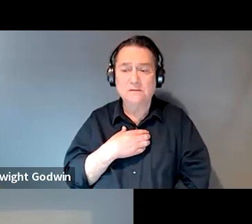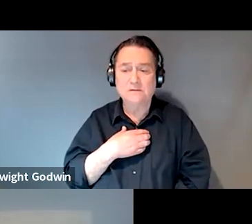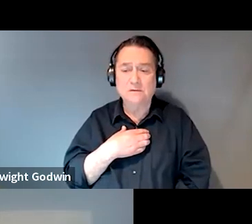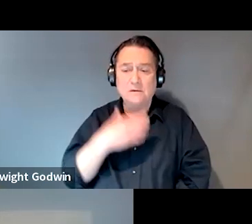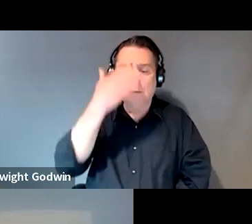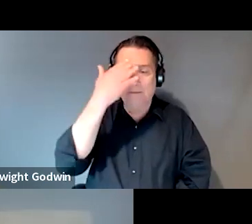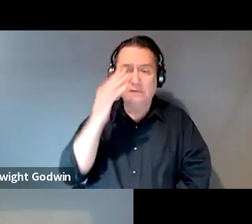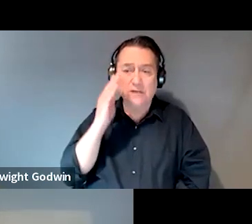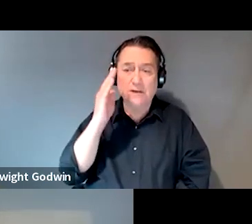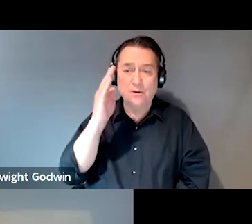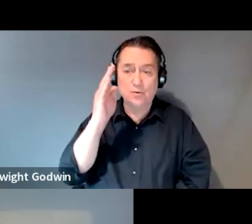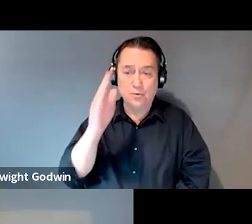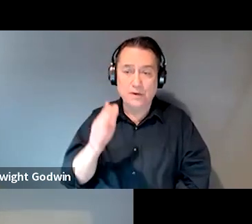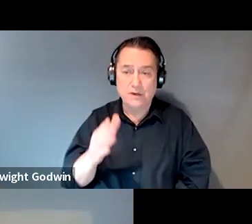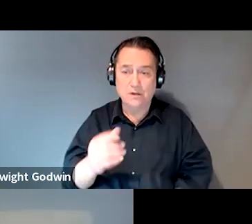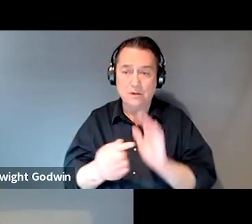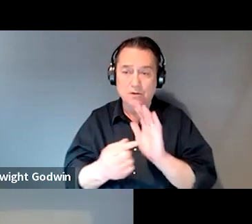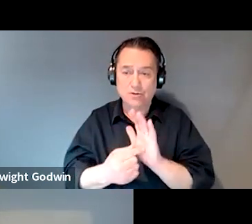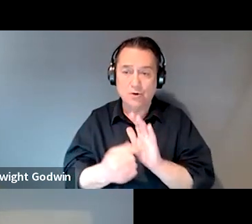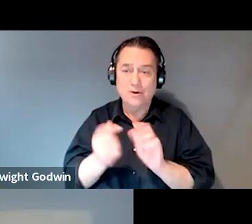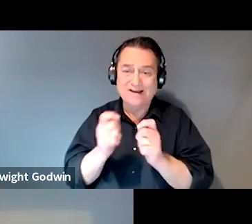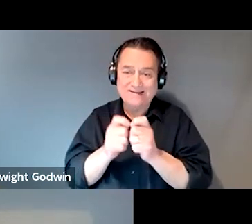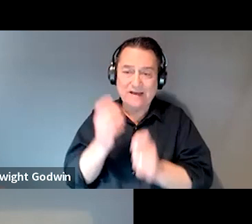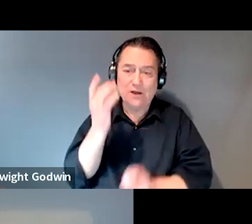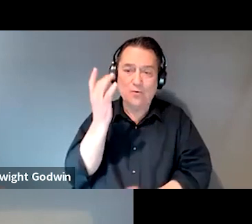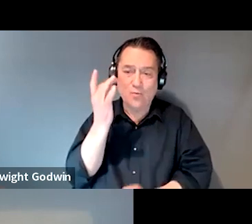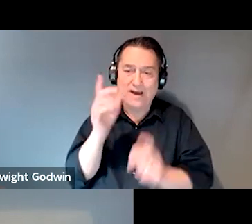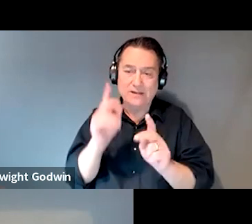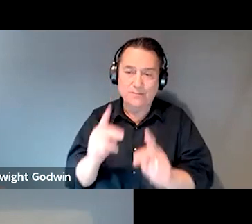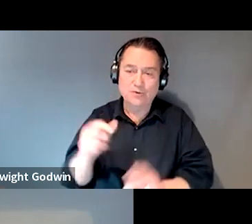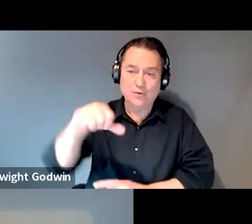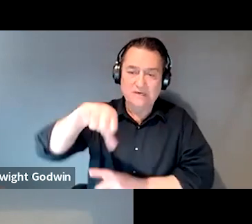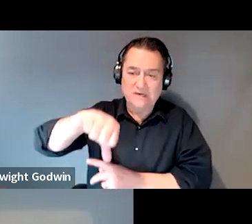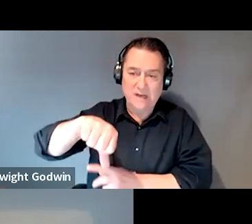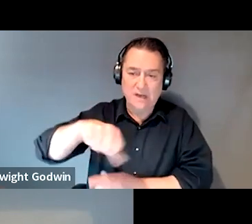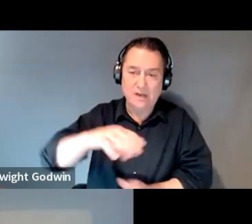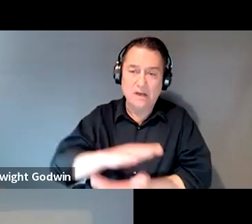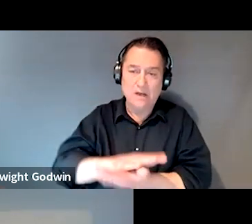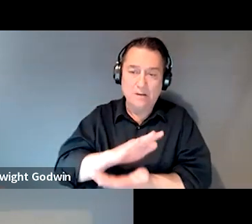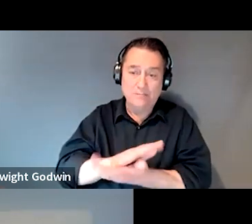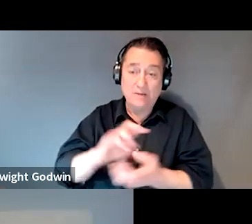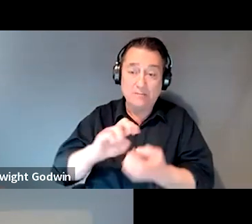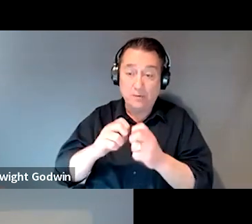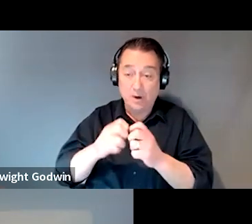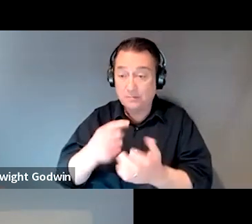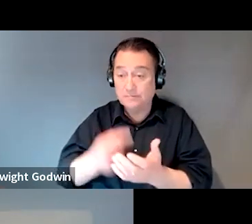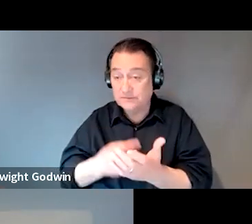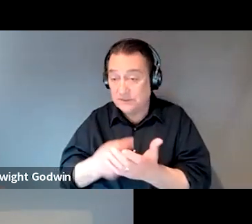to outline exactly why this client was denied, whether it was a paper trail. Sometimes it can be hard to read for clients